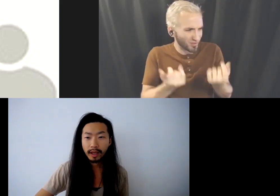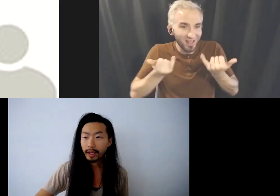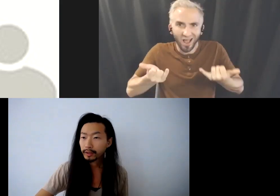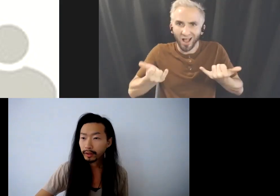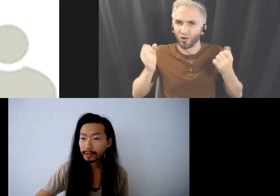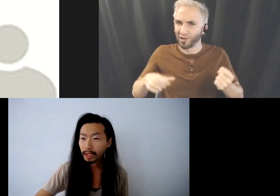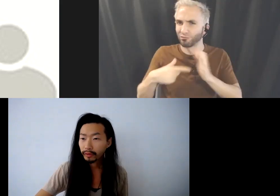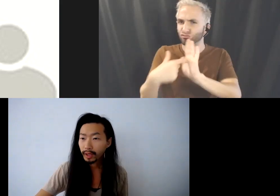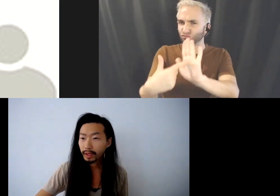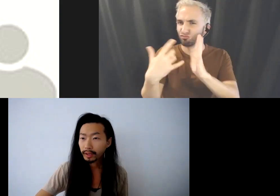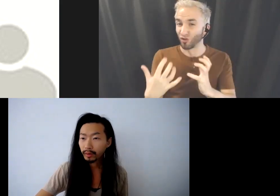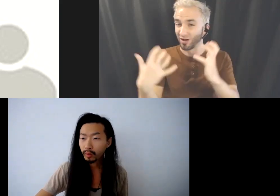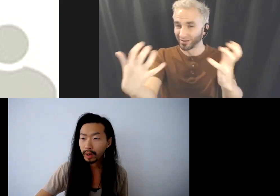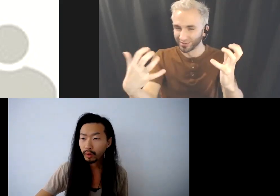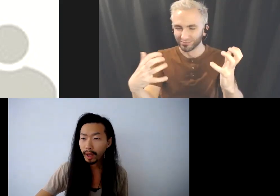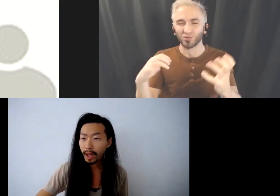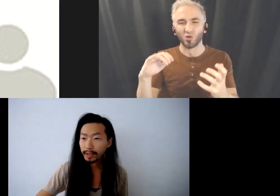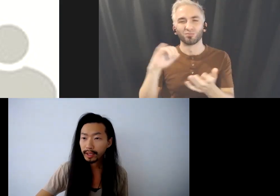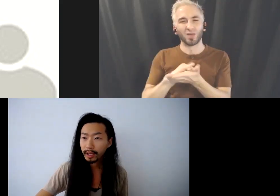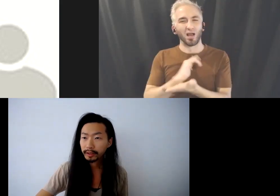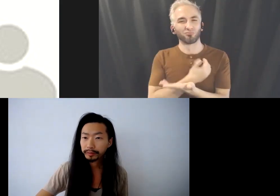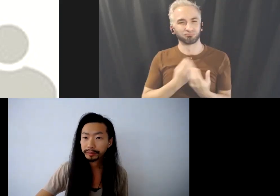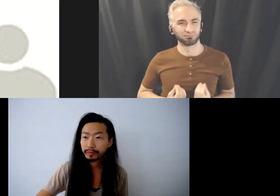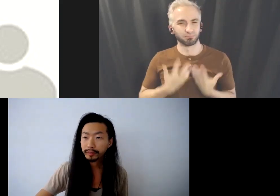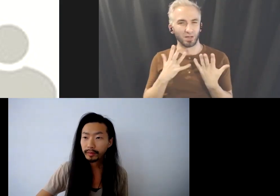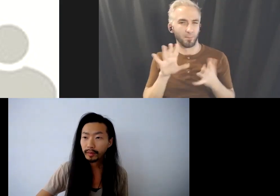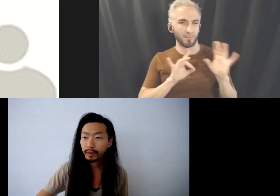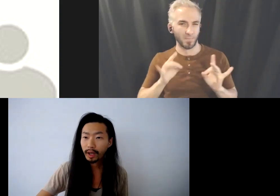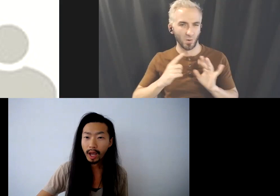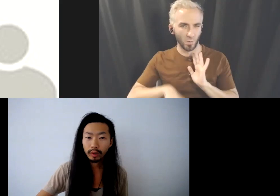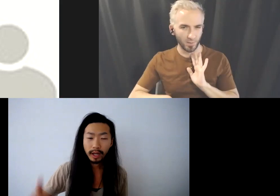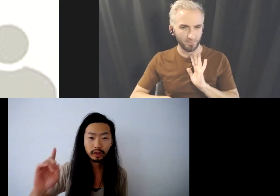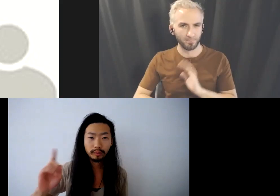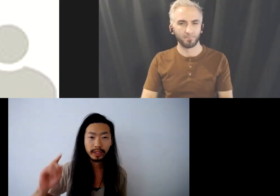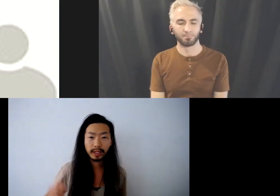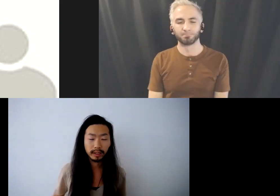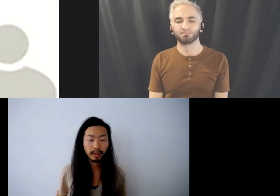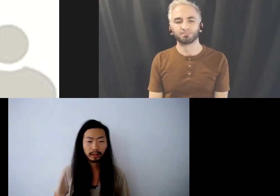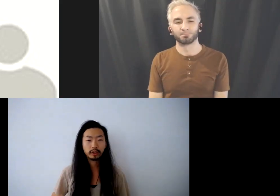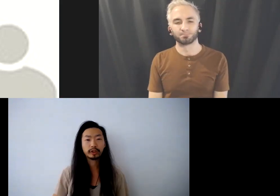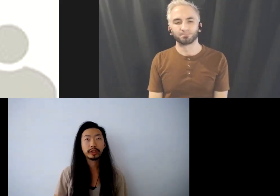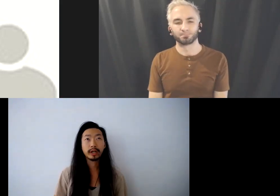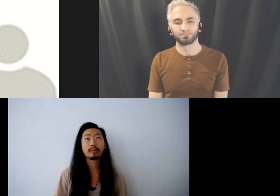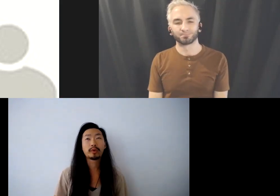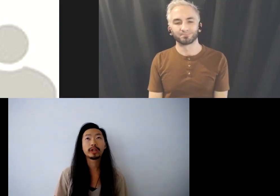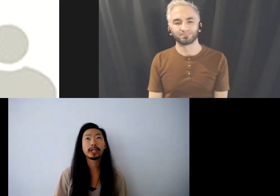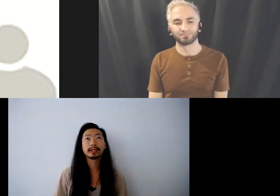And so that's kind of where we're at and I would like to begin and to share in our process.